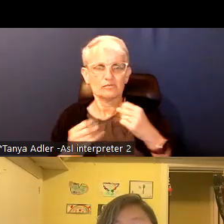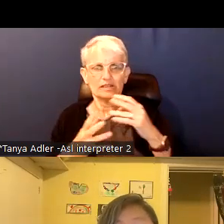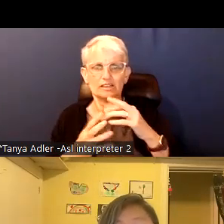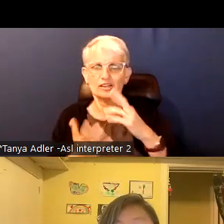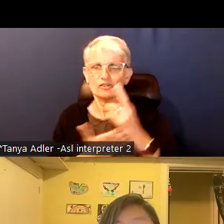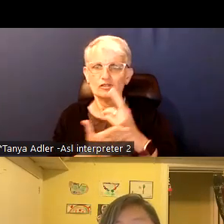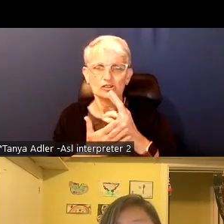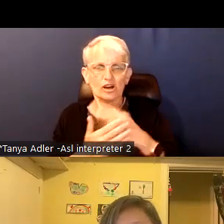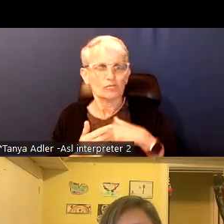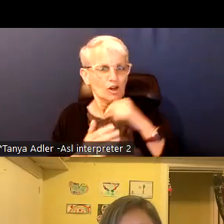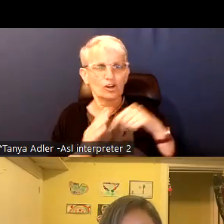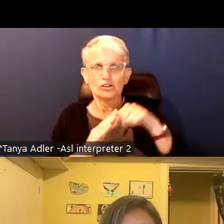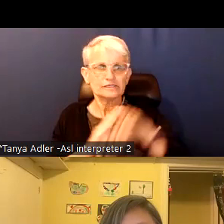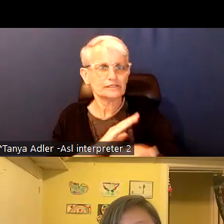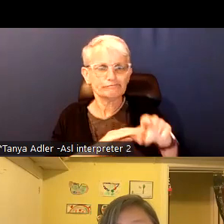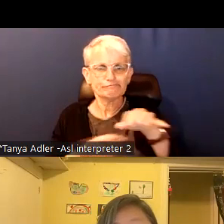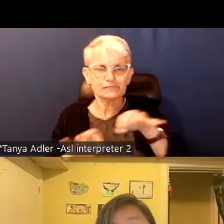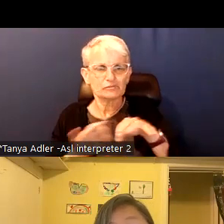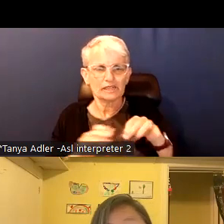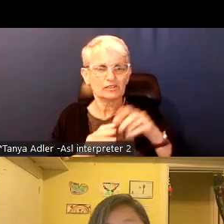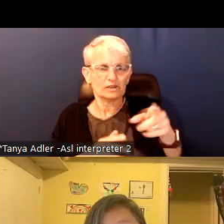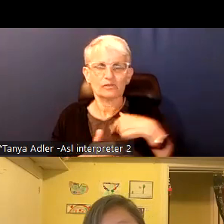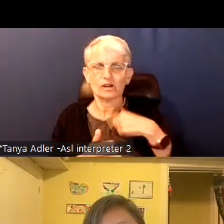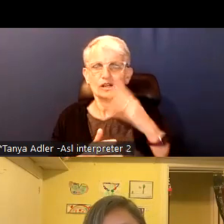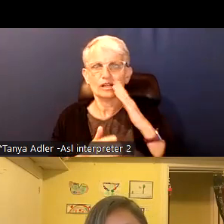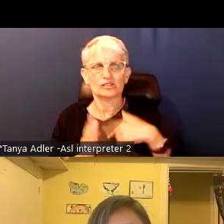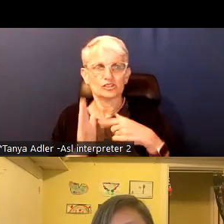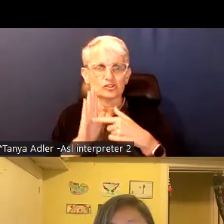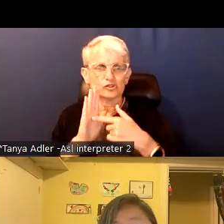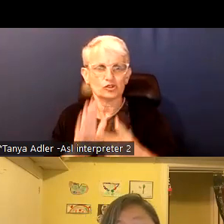I do not want to go into all the details of the resources but I do want to point your